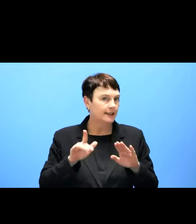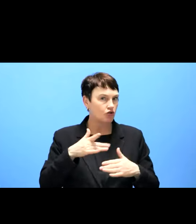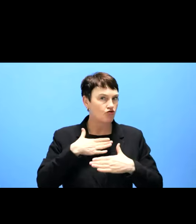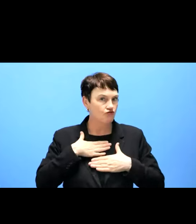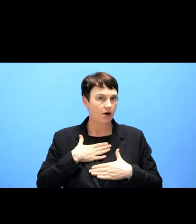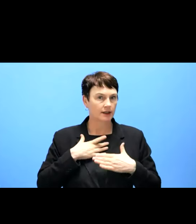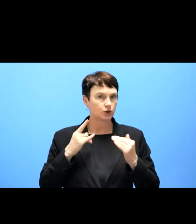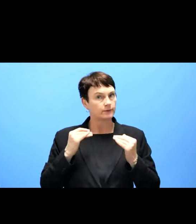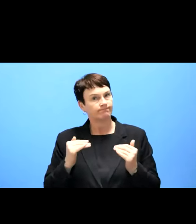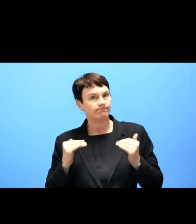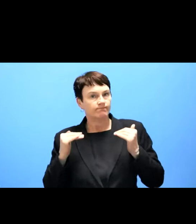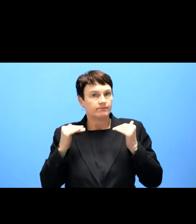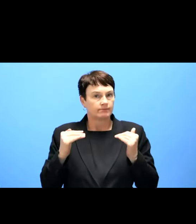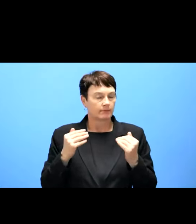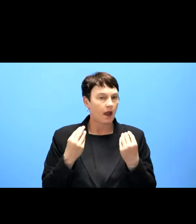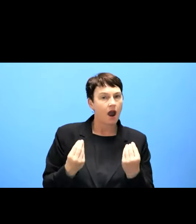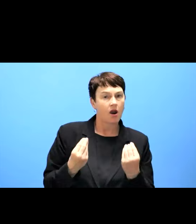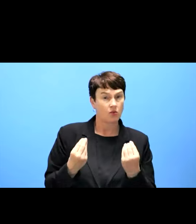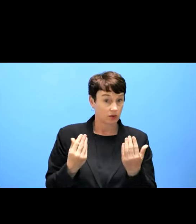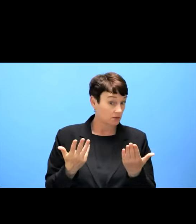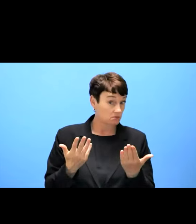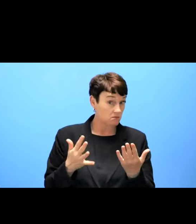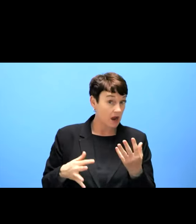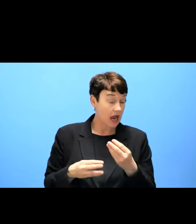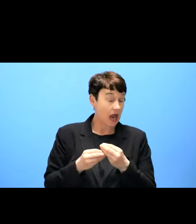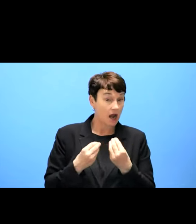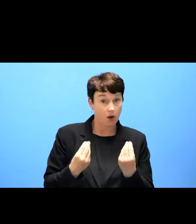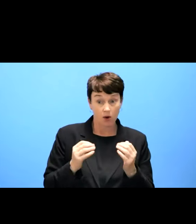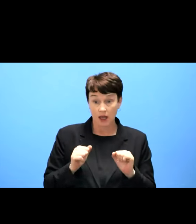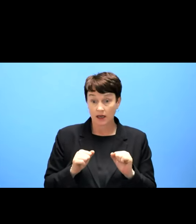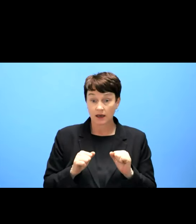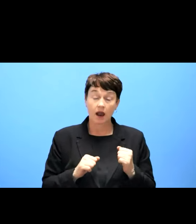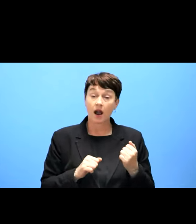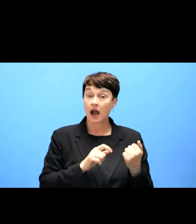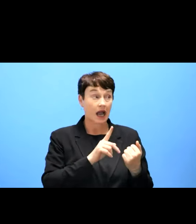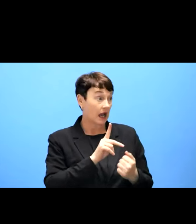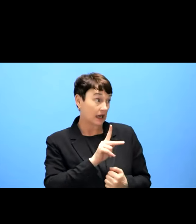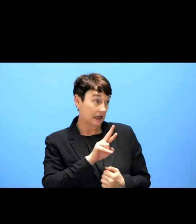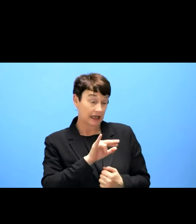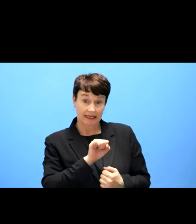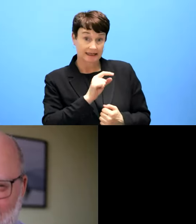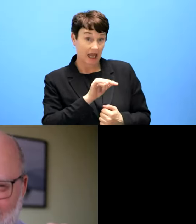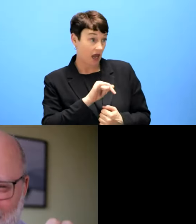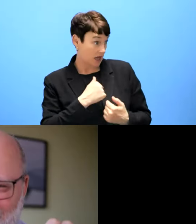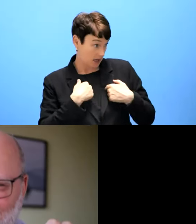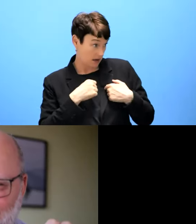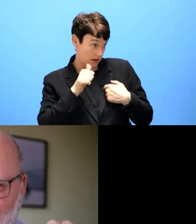Yes, shall I start Kristian. Yes.